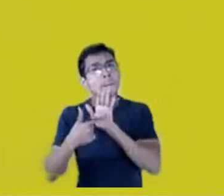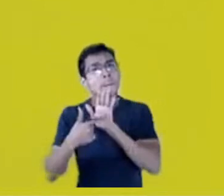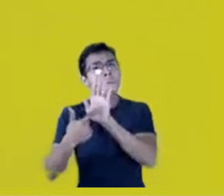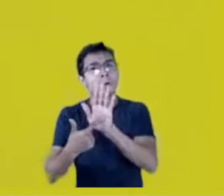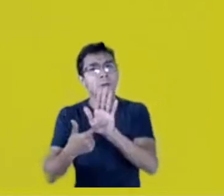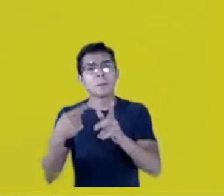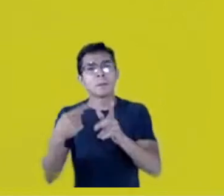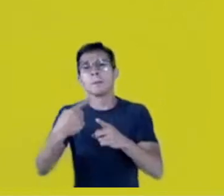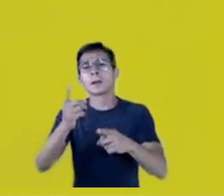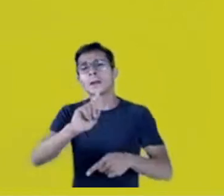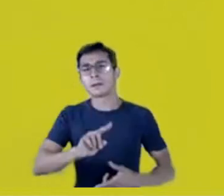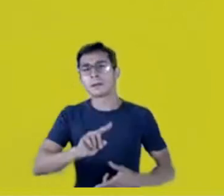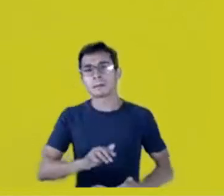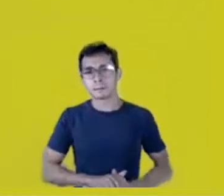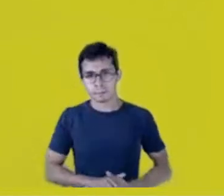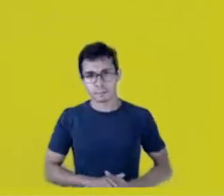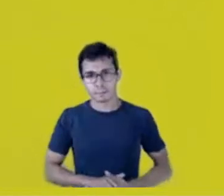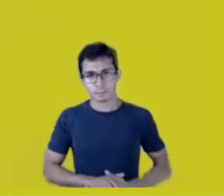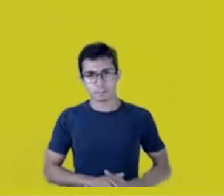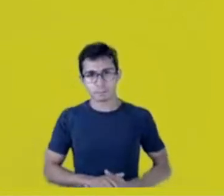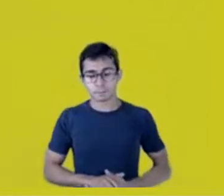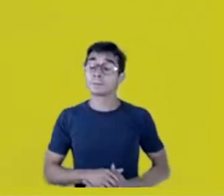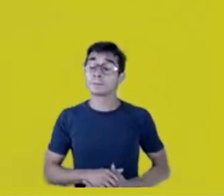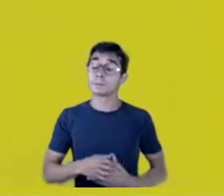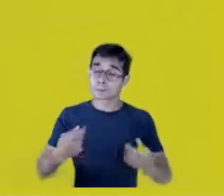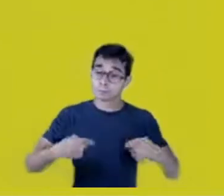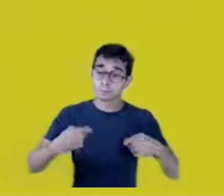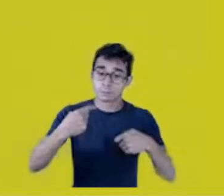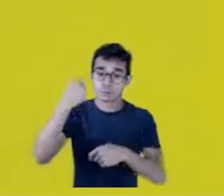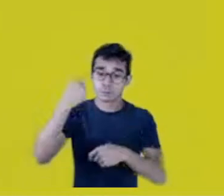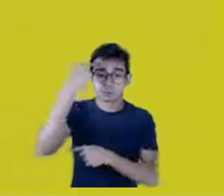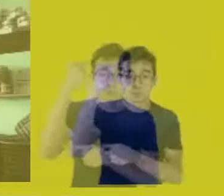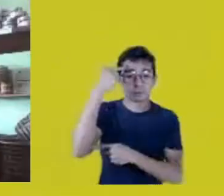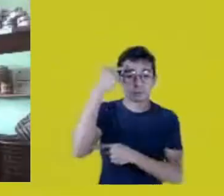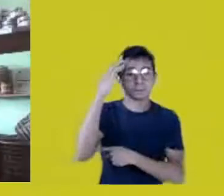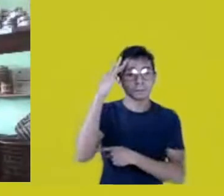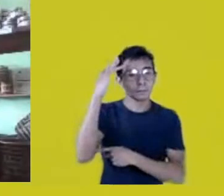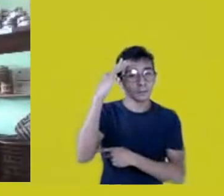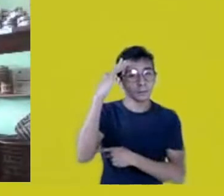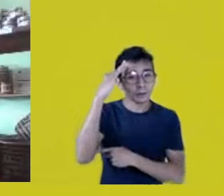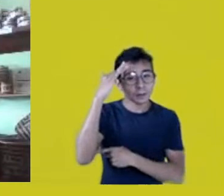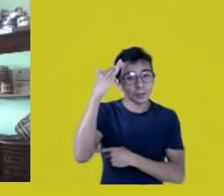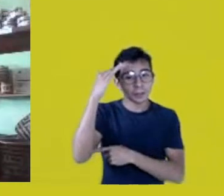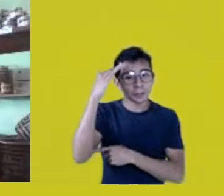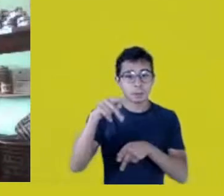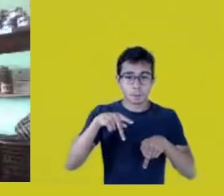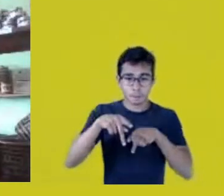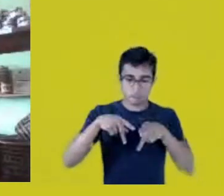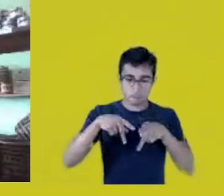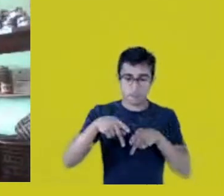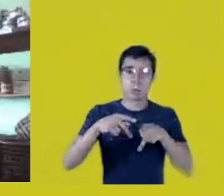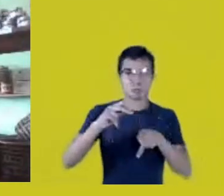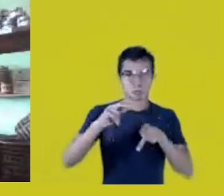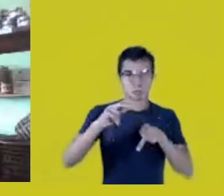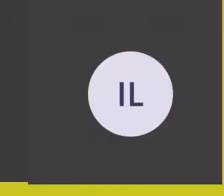So, we need to think about how to make these peoples be heard and affirm them